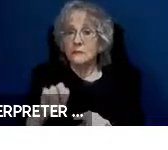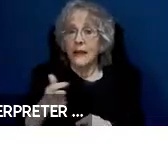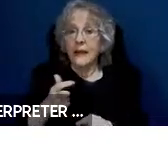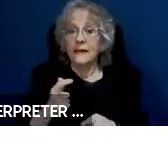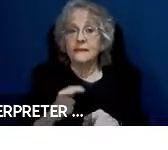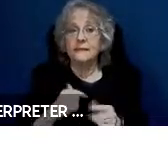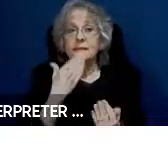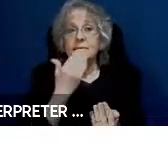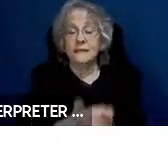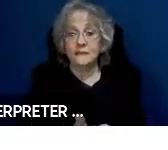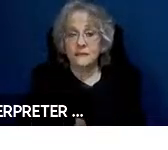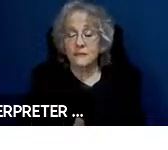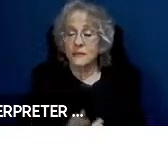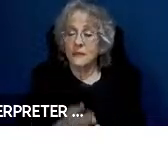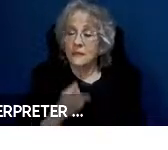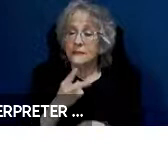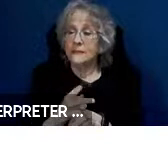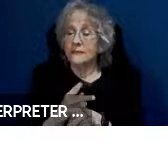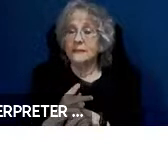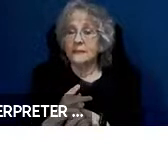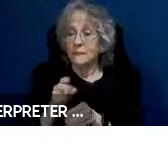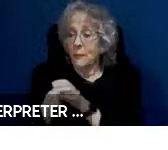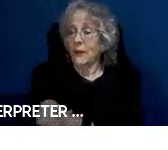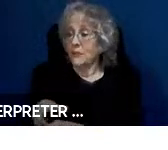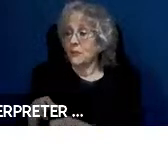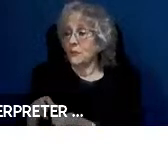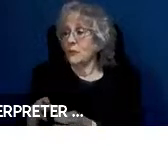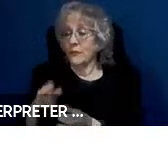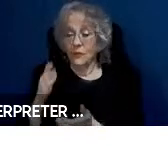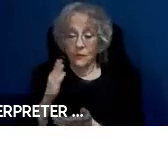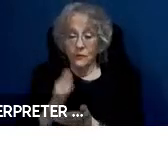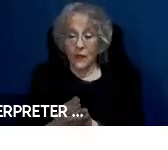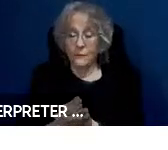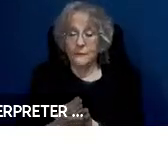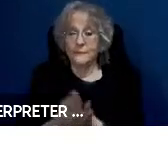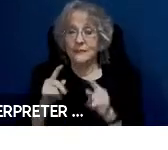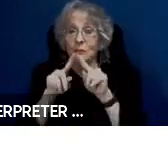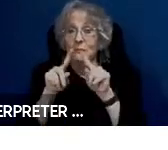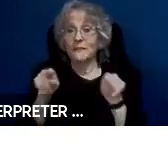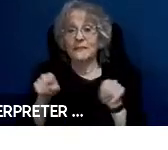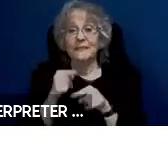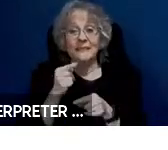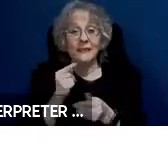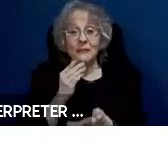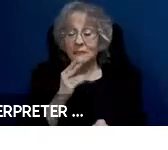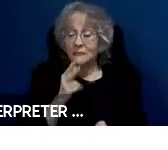passenger from getting out when the car stops at a stop sign or pulls over for rain or something like